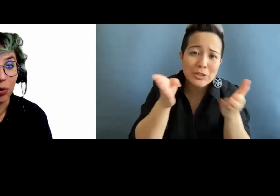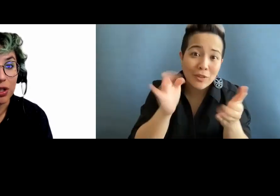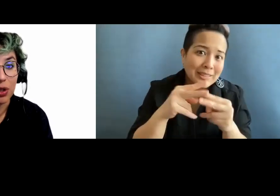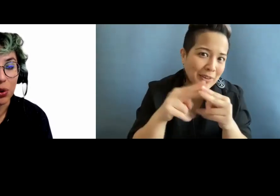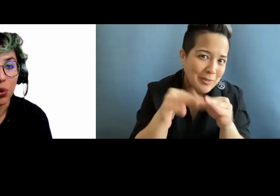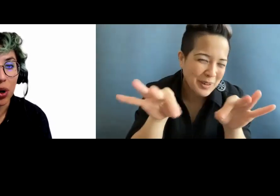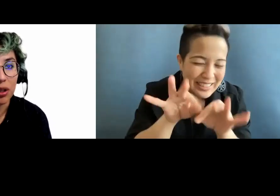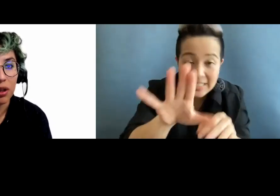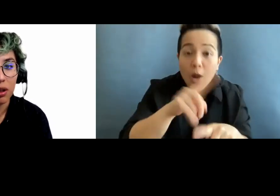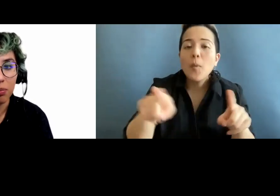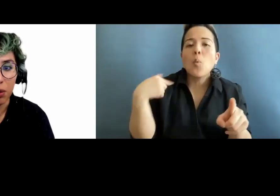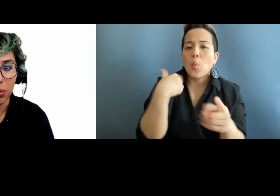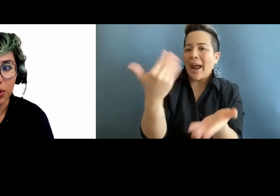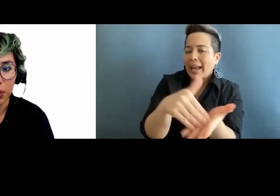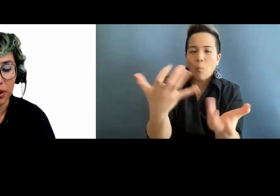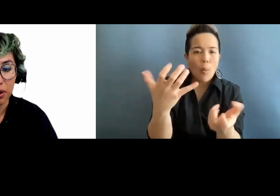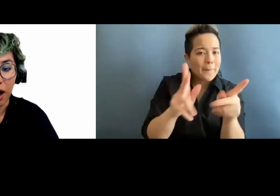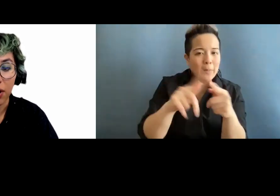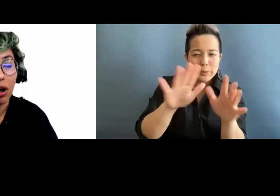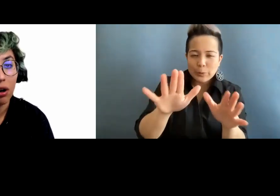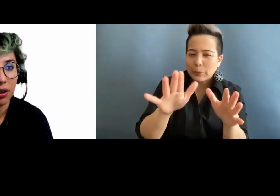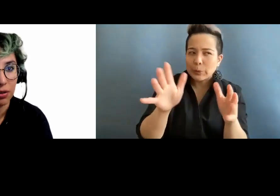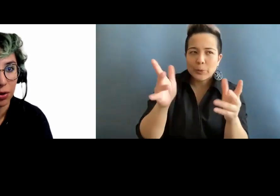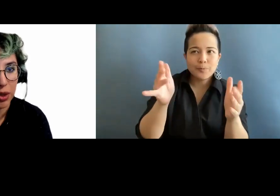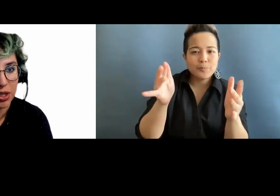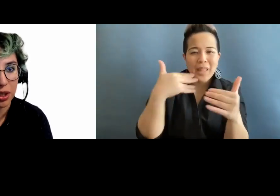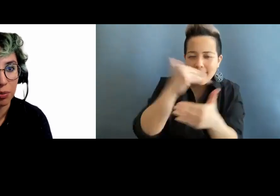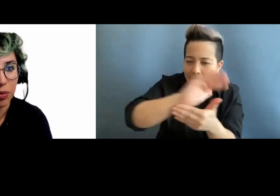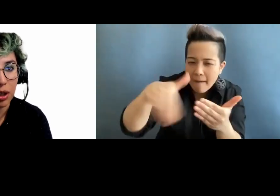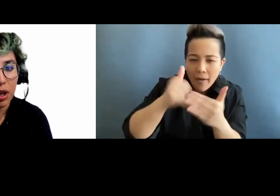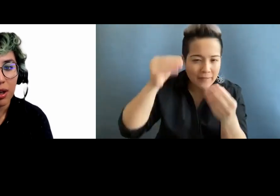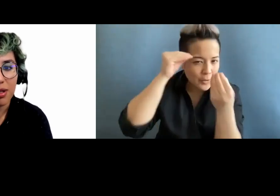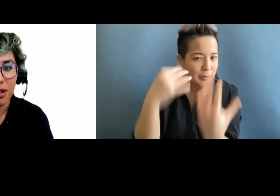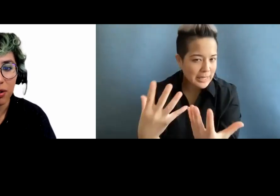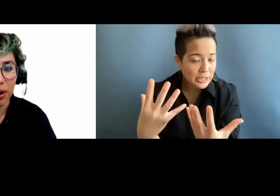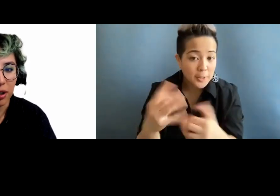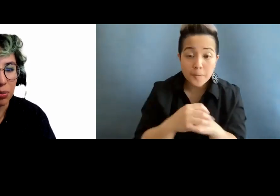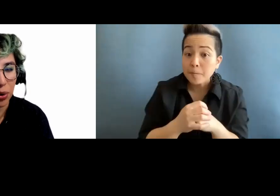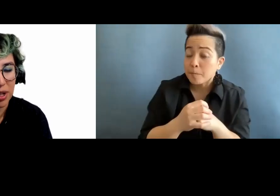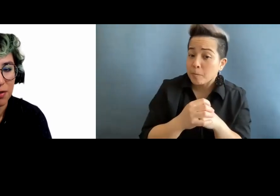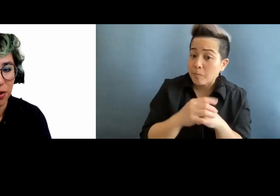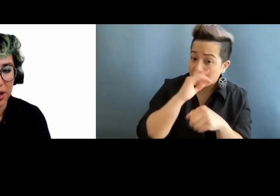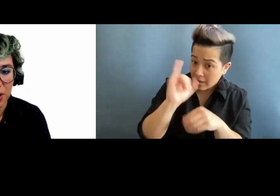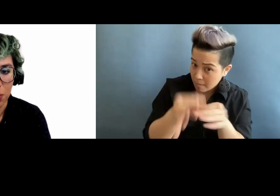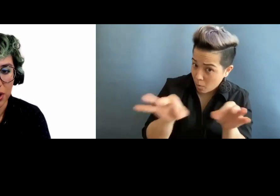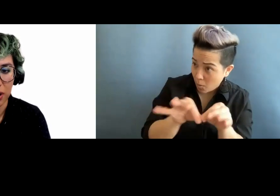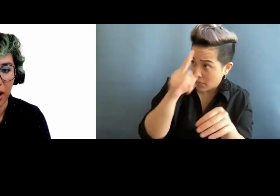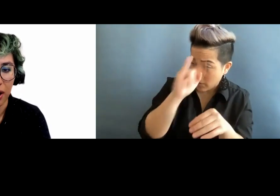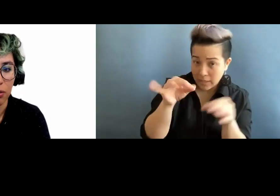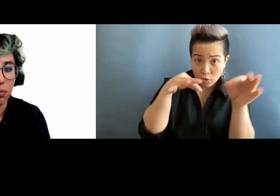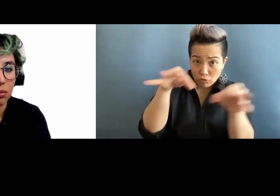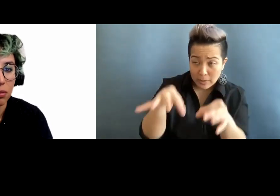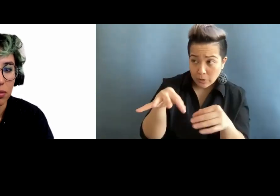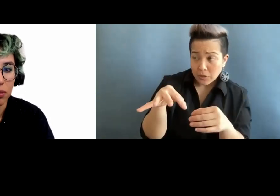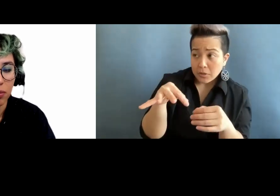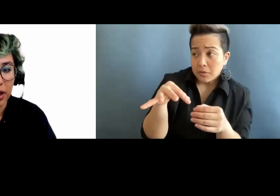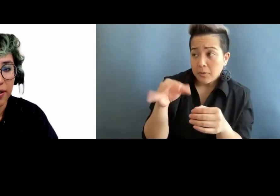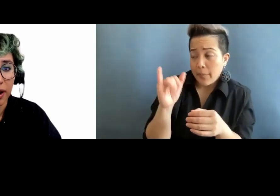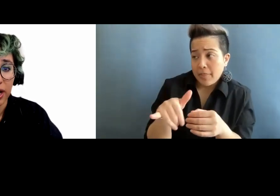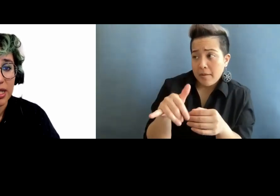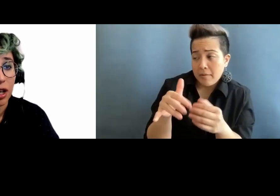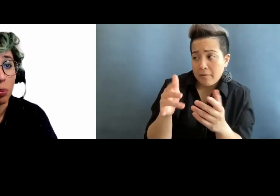we do want people to have all the information. Is it important for the description that there is a